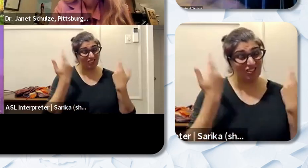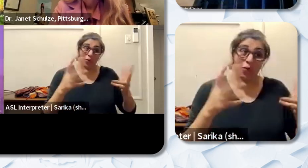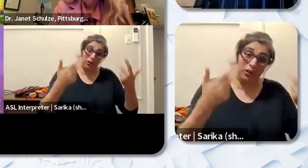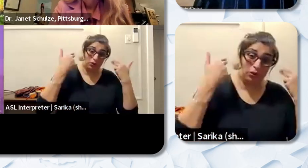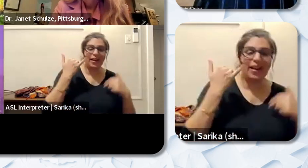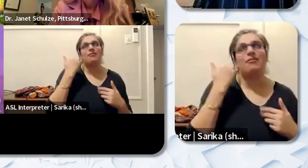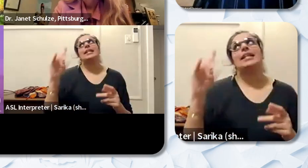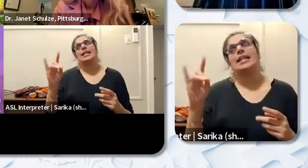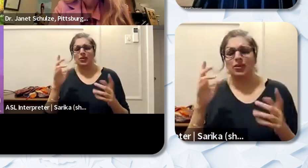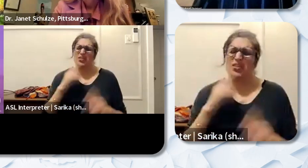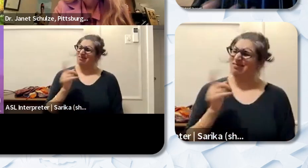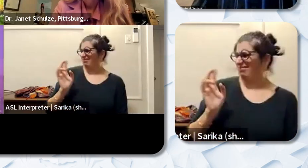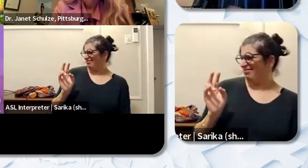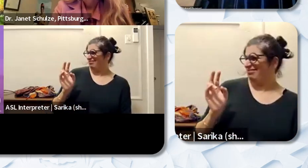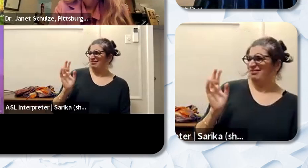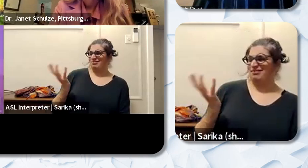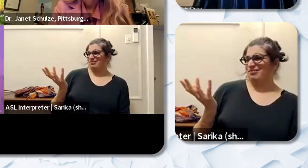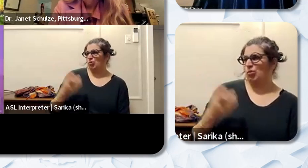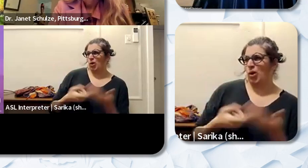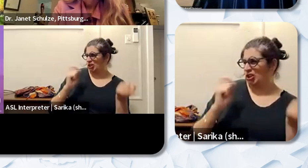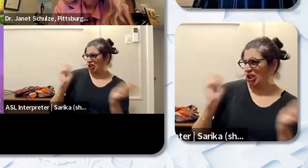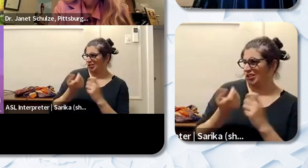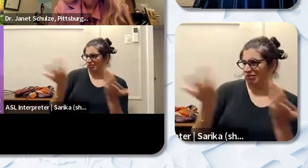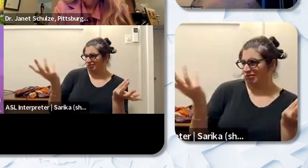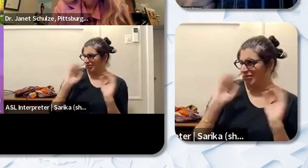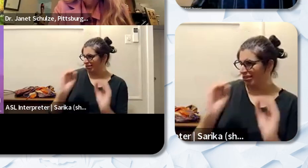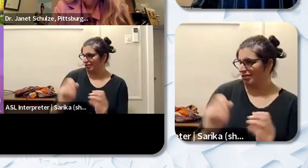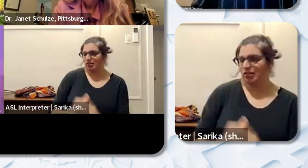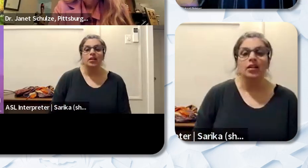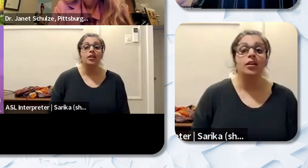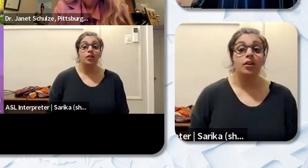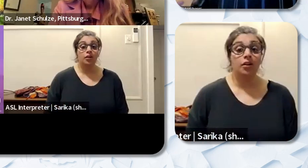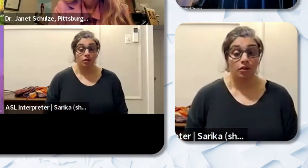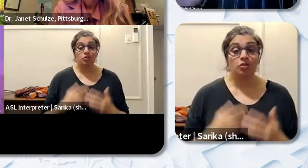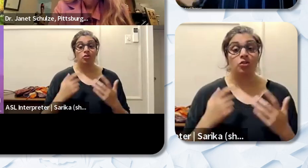haircut they would say Well what's like changed? So when I went to college and finished towards